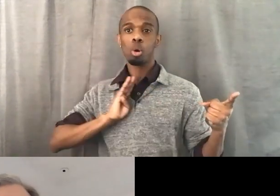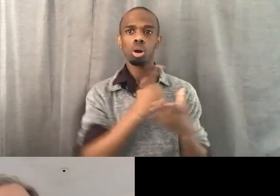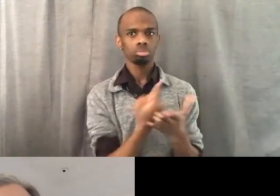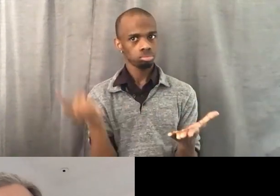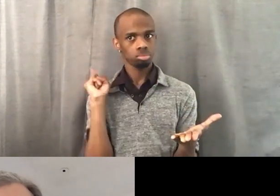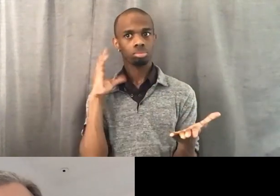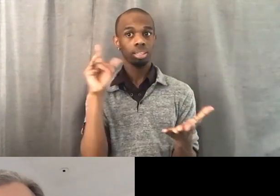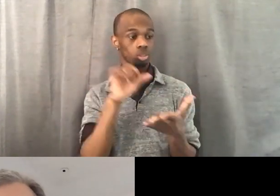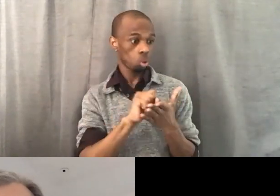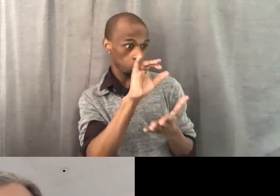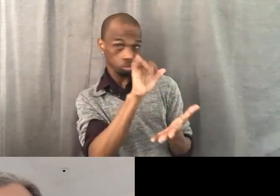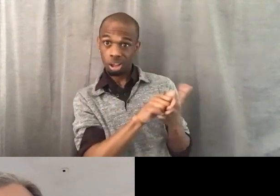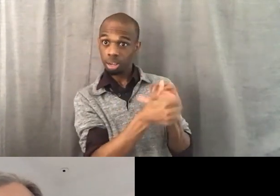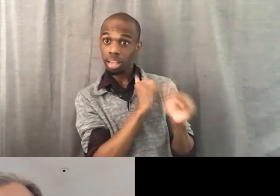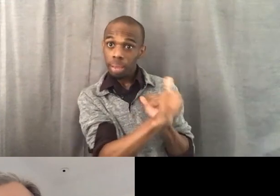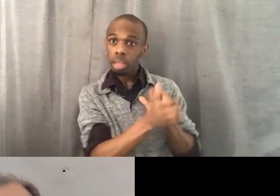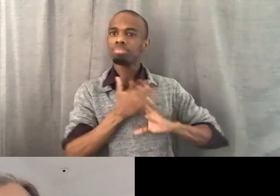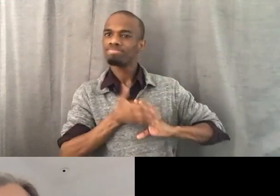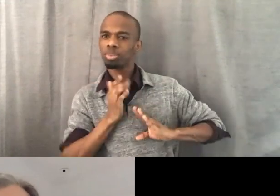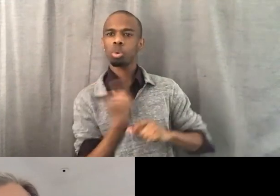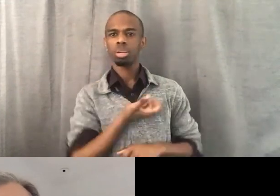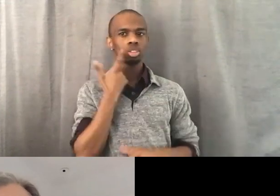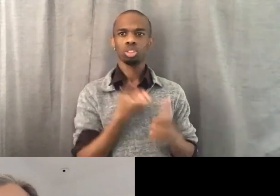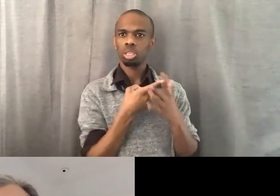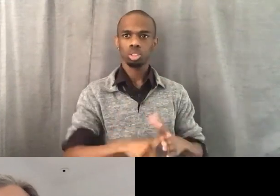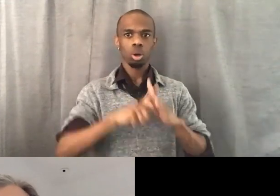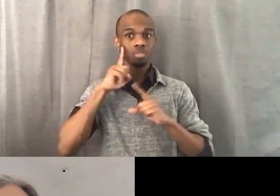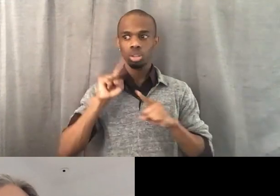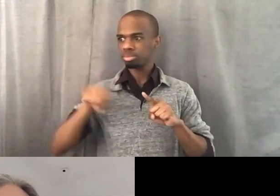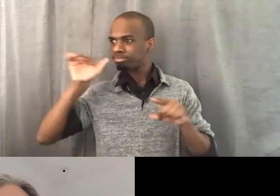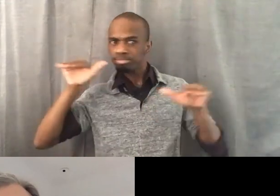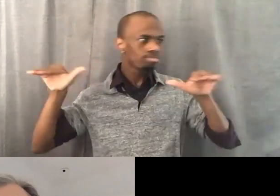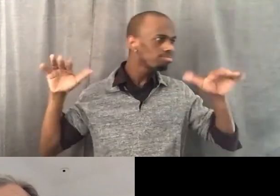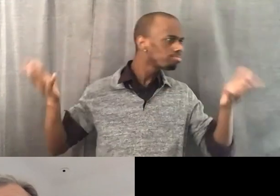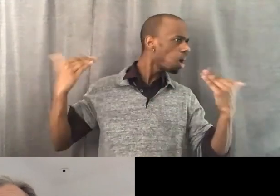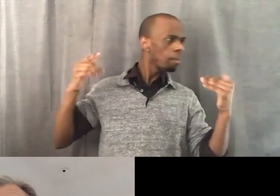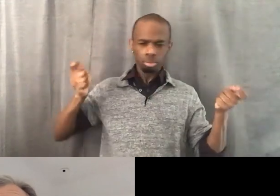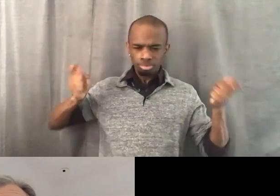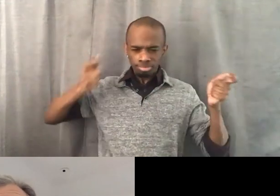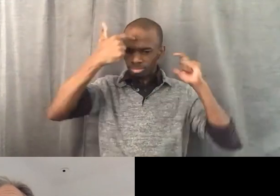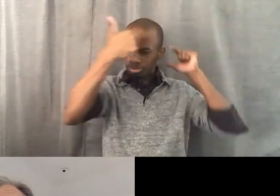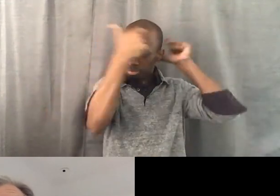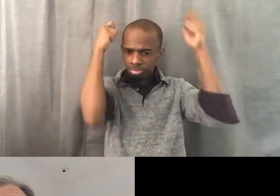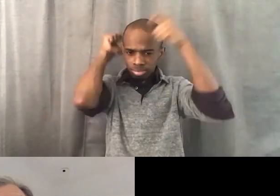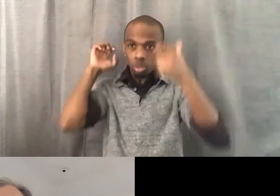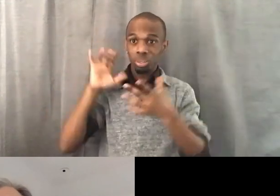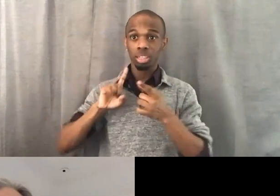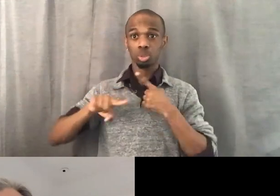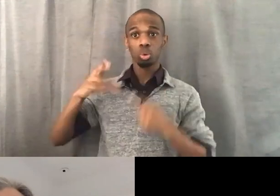to try and get them to re-imagine the housing in this public owned land.